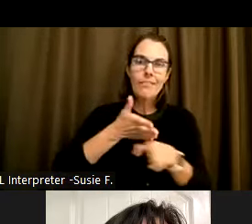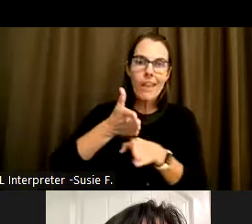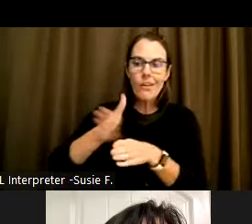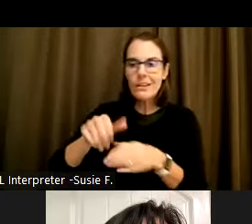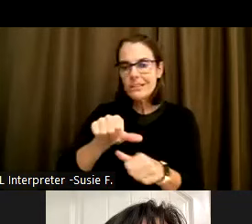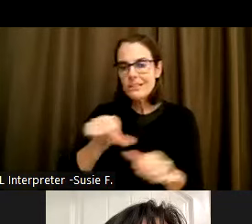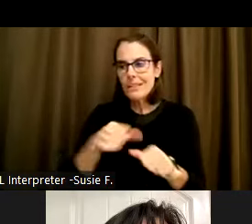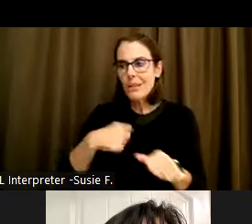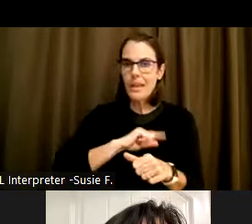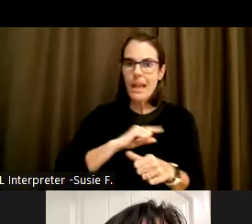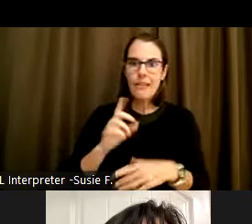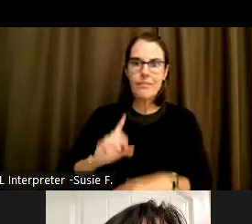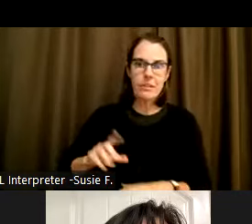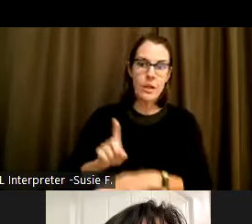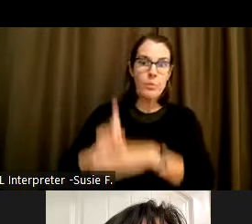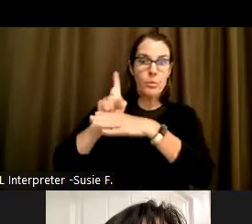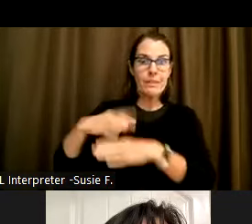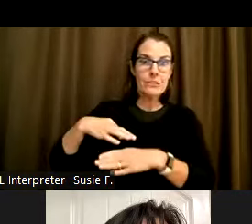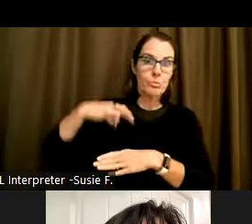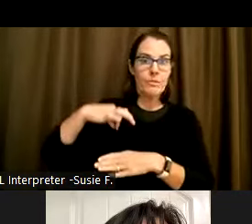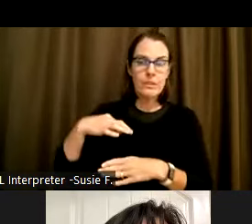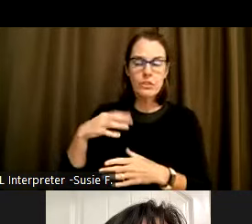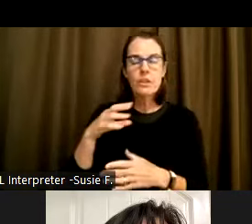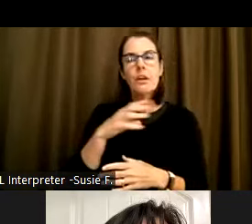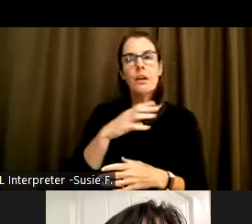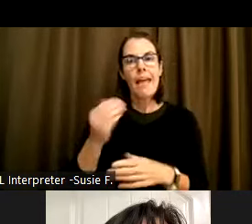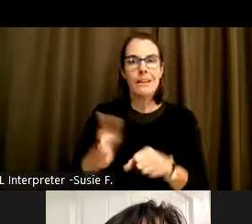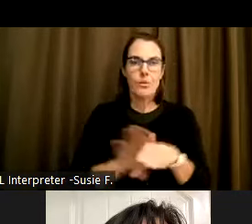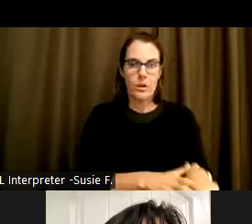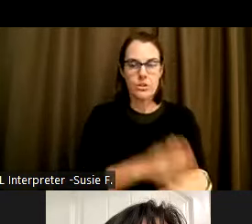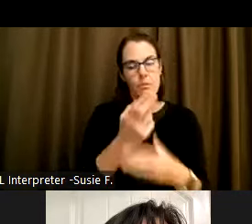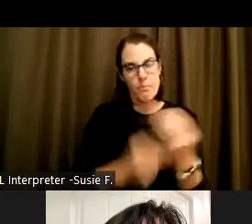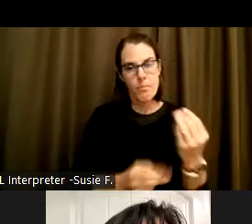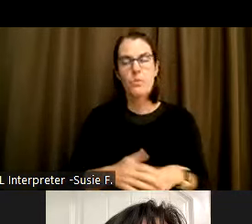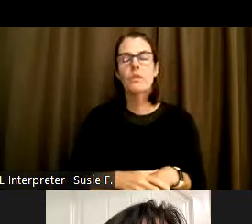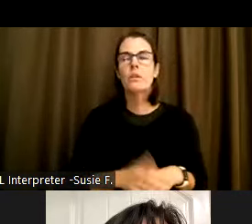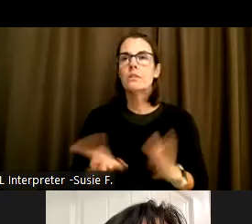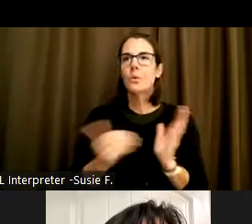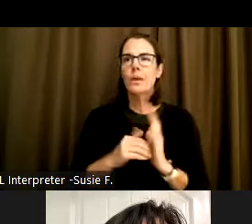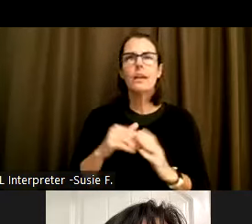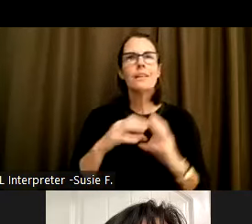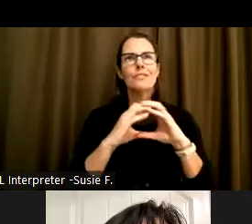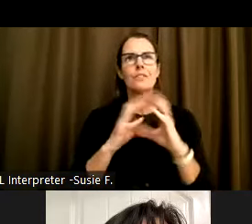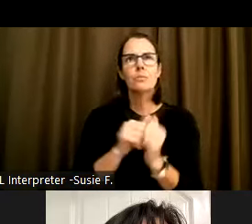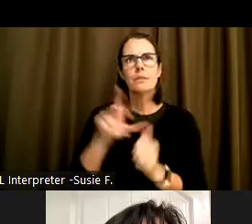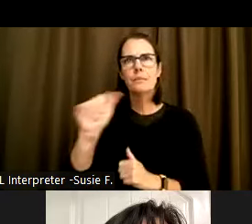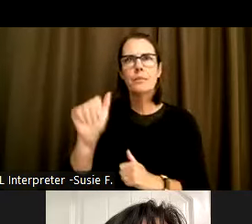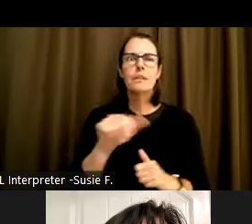privilege as well as oppression. When we talk about intersectionality of disability and disability justice, we have to take into account